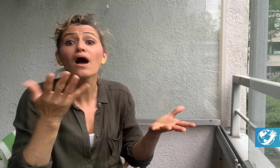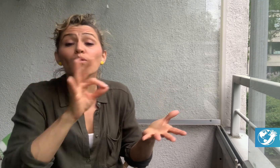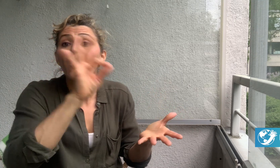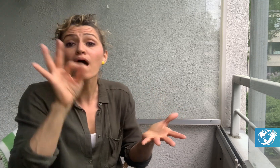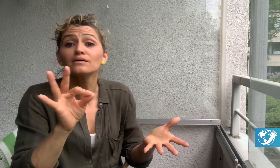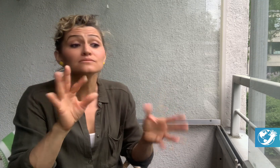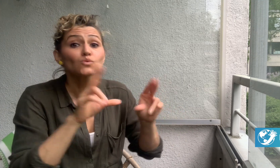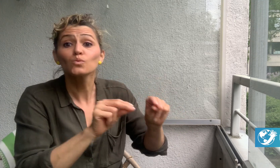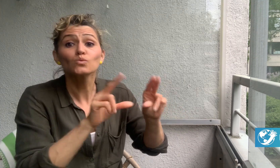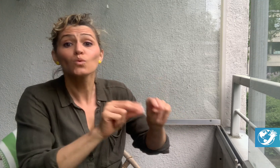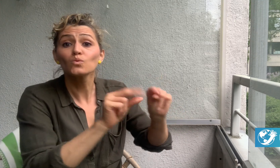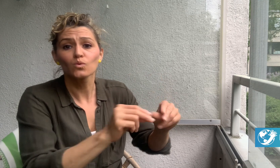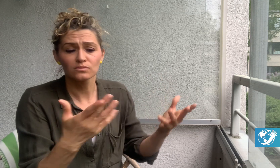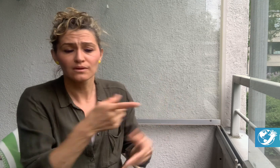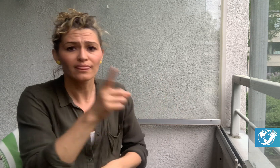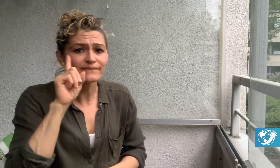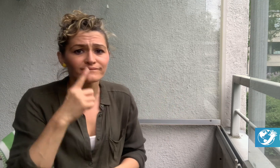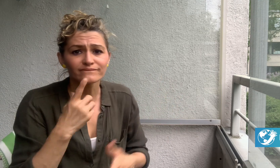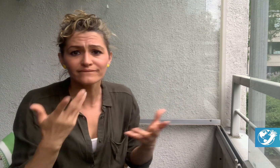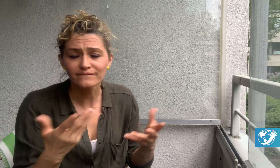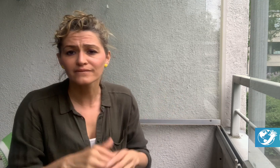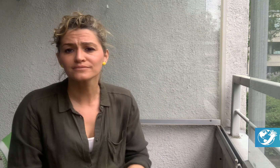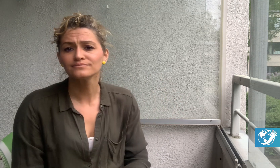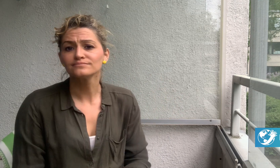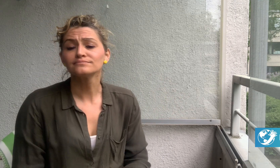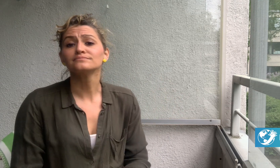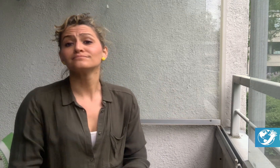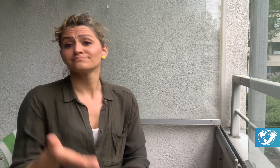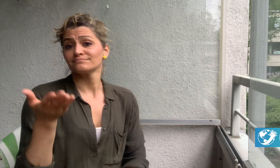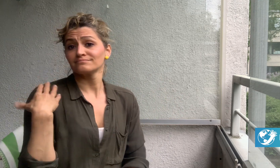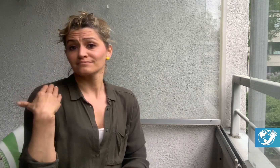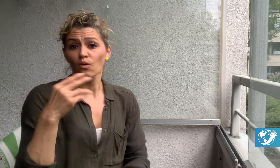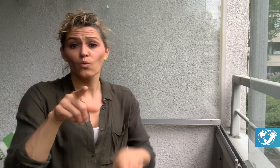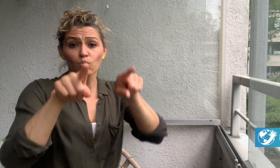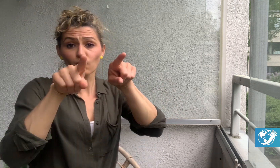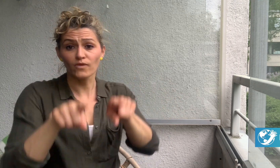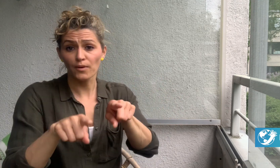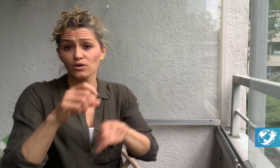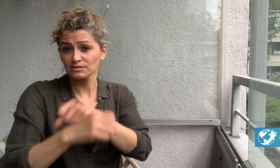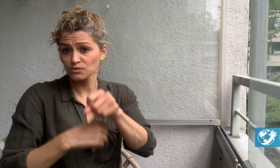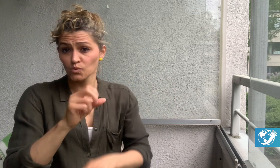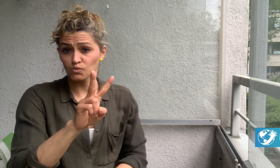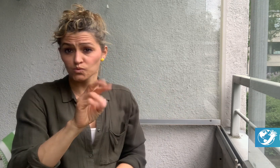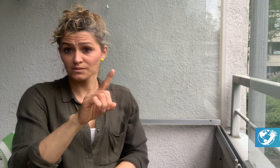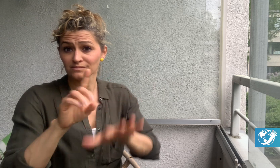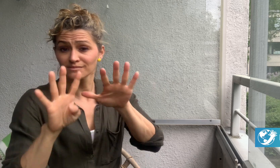to be eventually denied because they are Deaf.